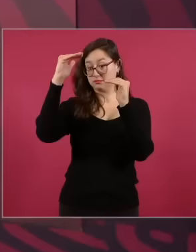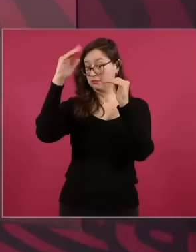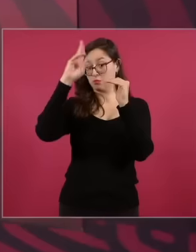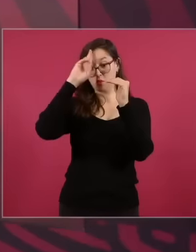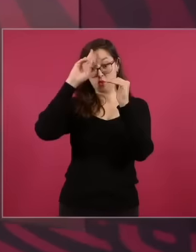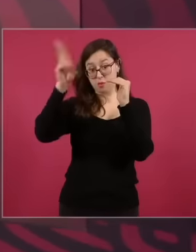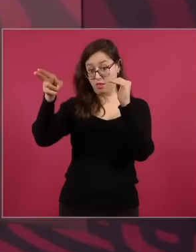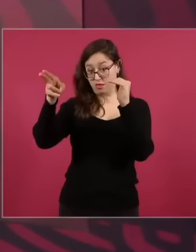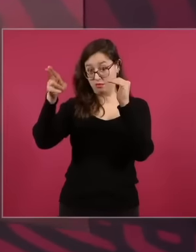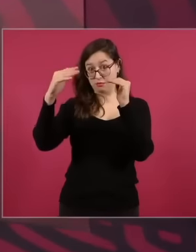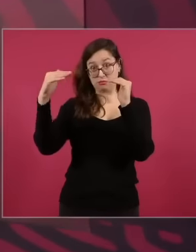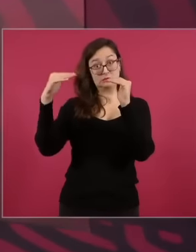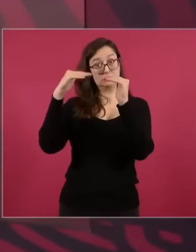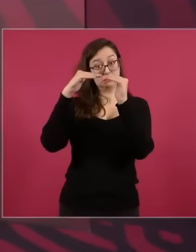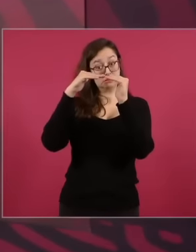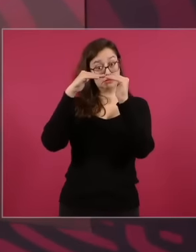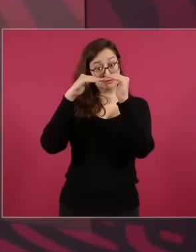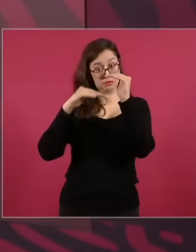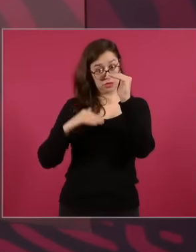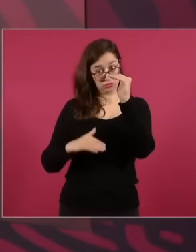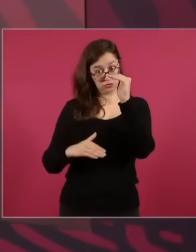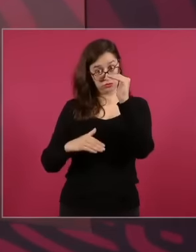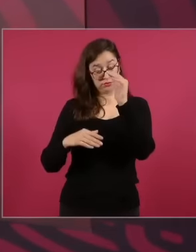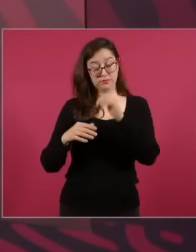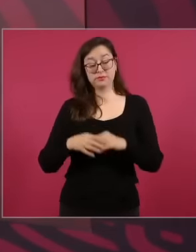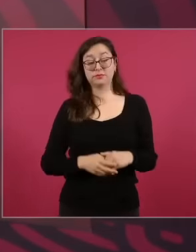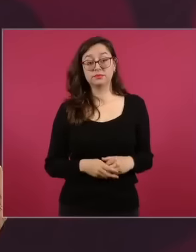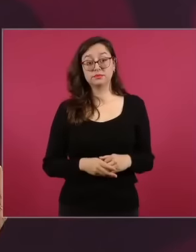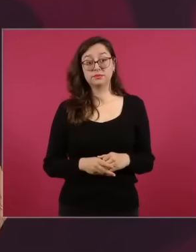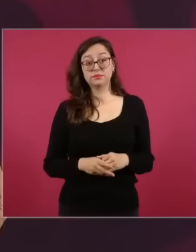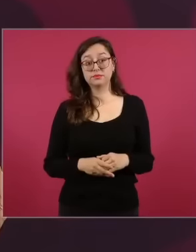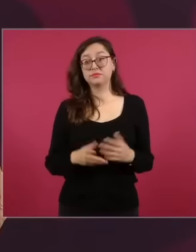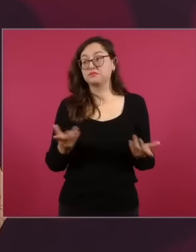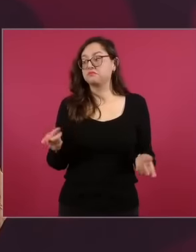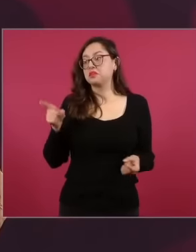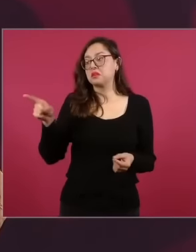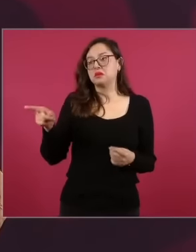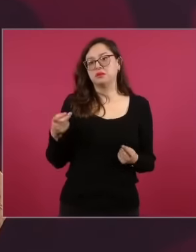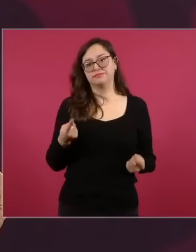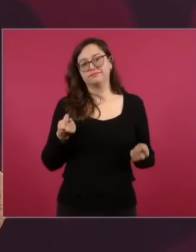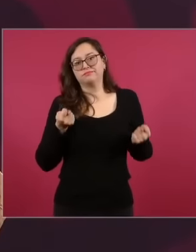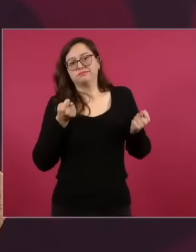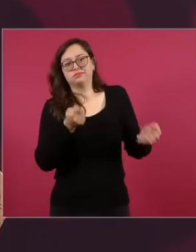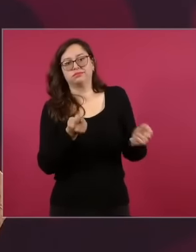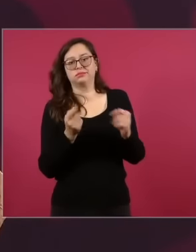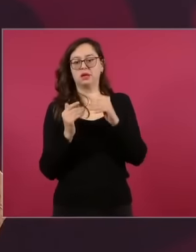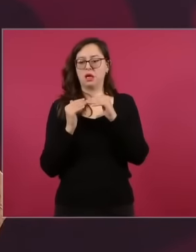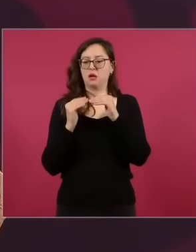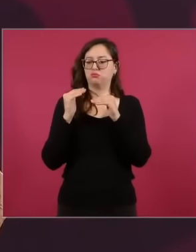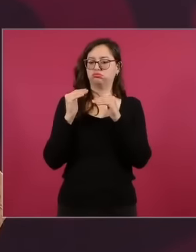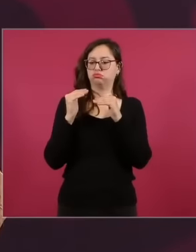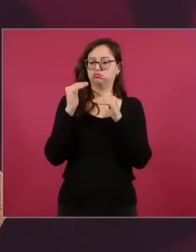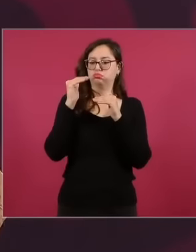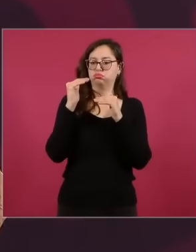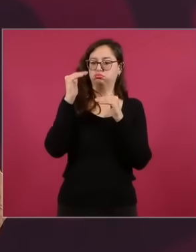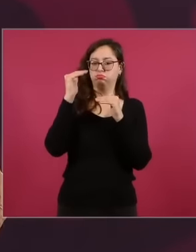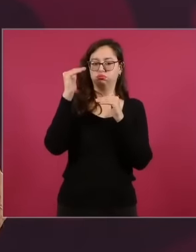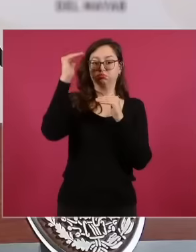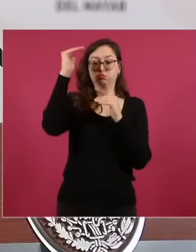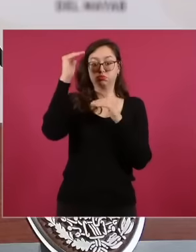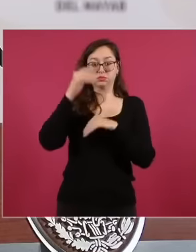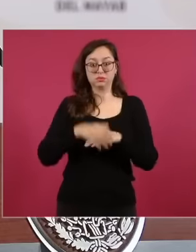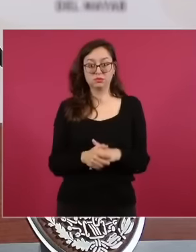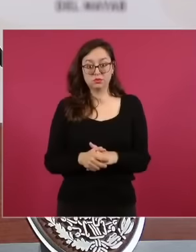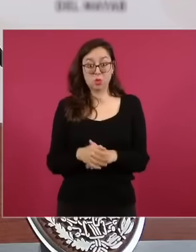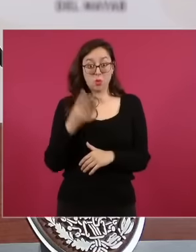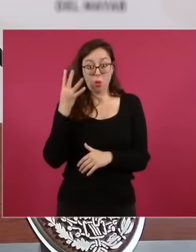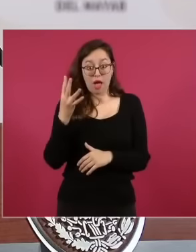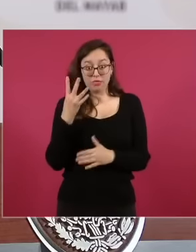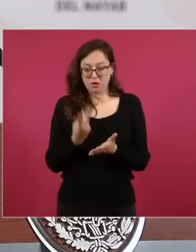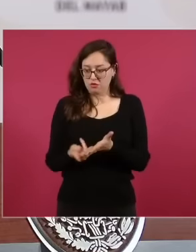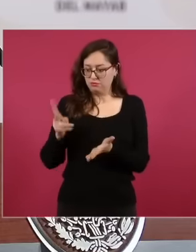the president earns So they are violating the Constitution and lately,